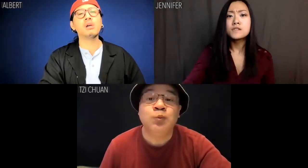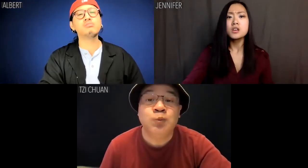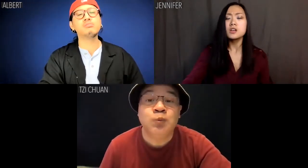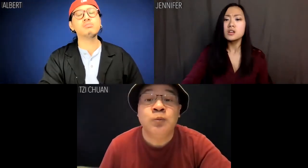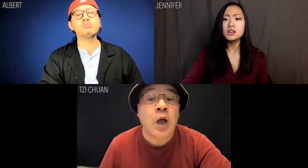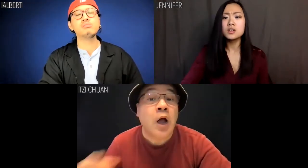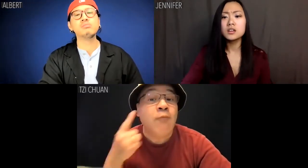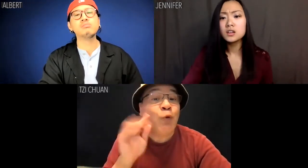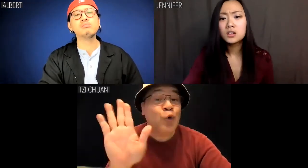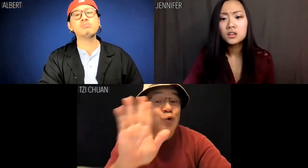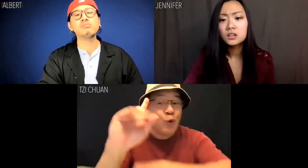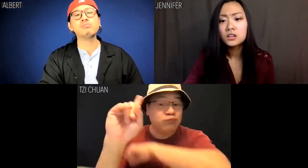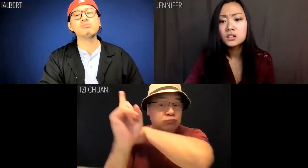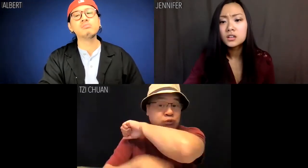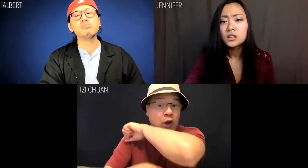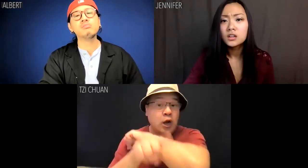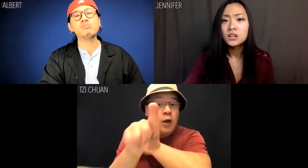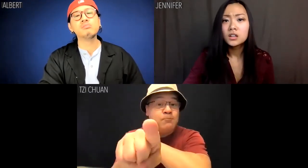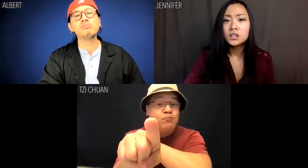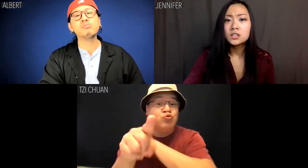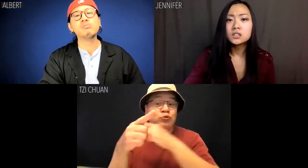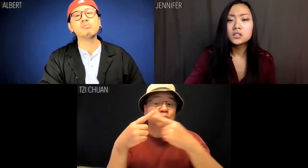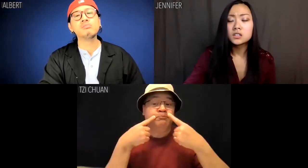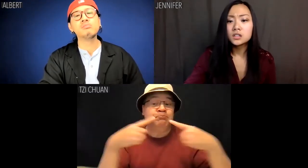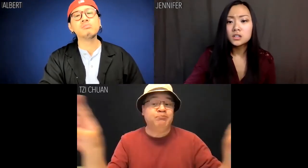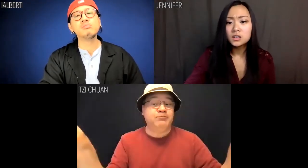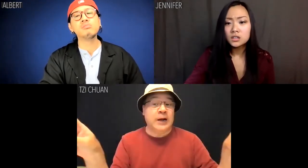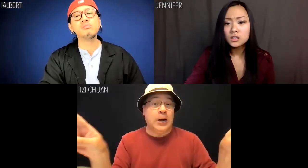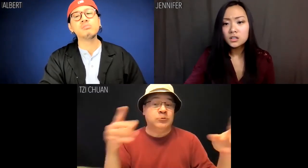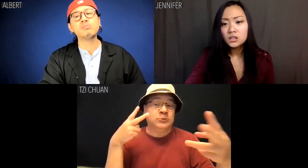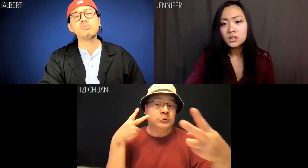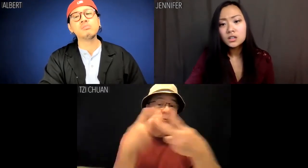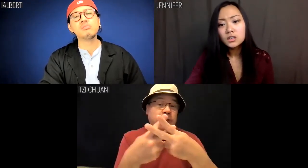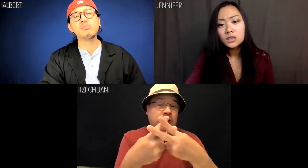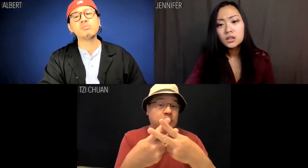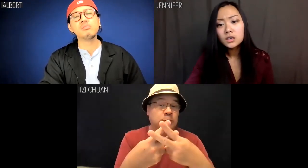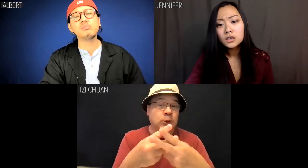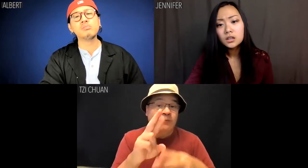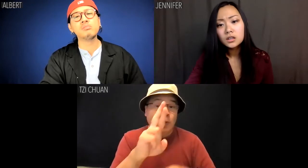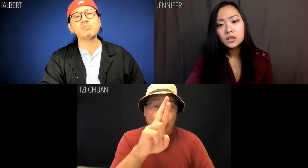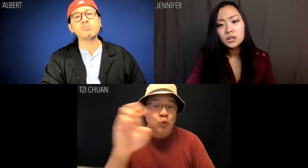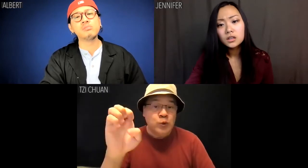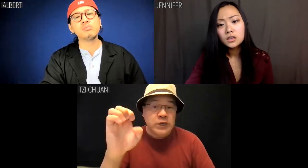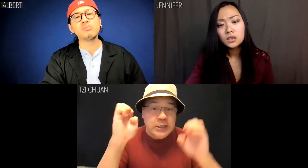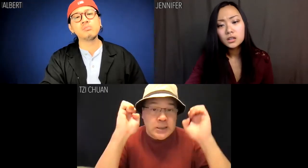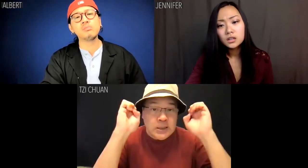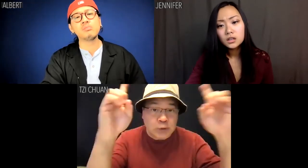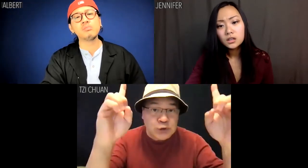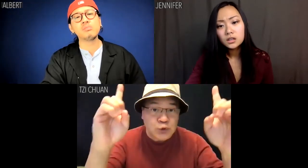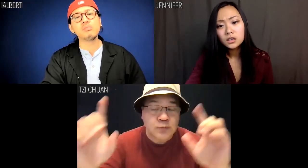Tzi Chuan: For your crimes you are hereby sentenced to re-education.